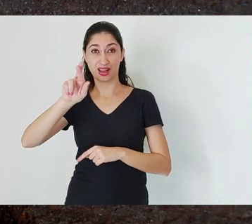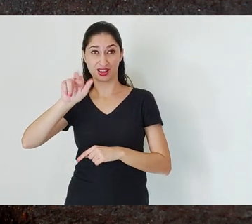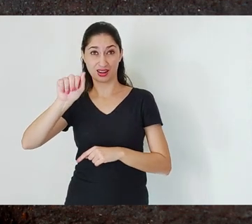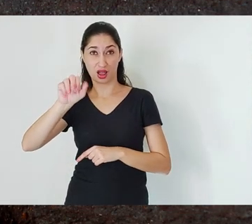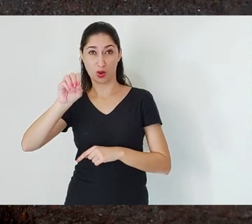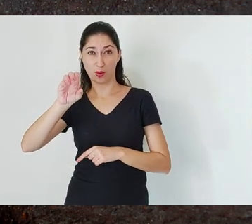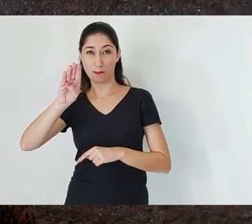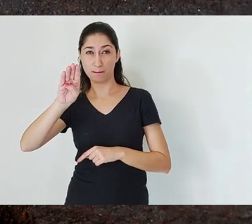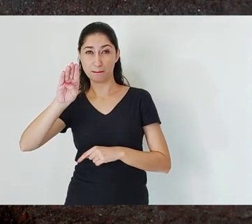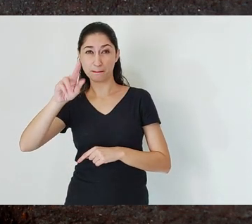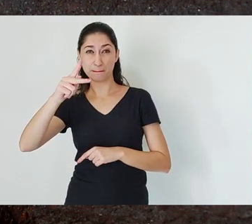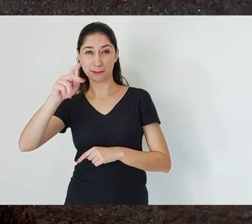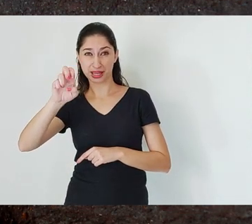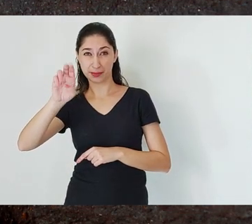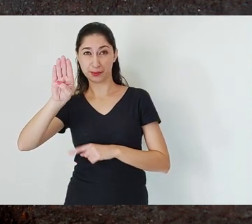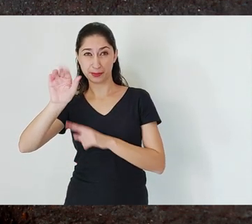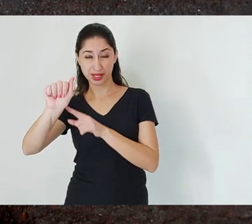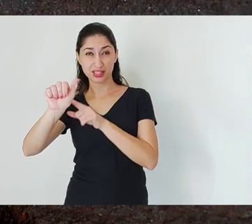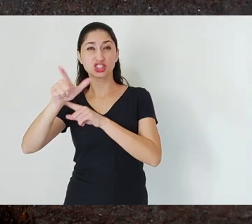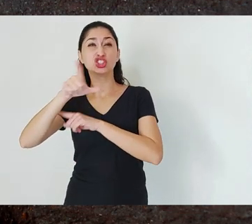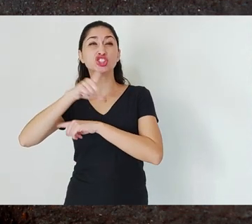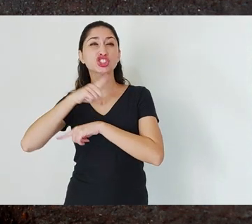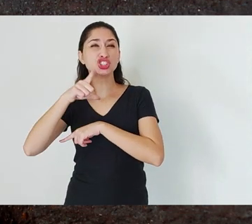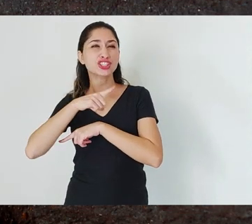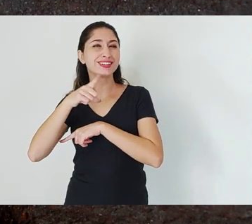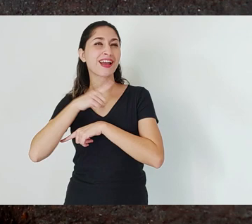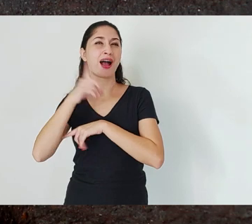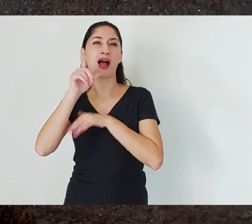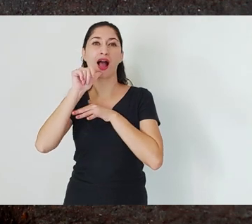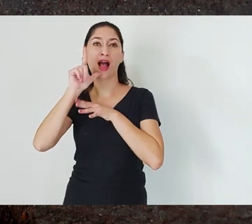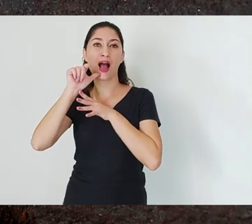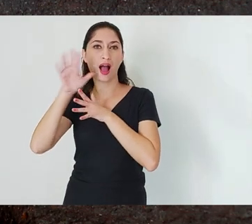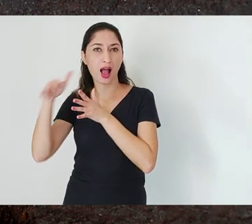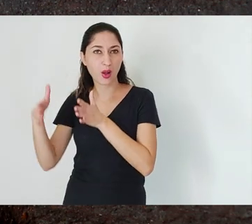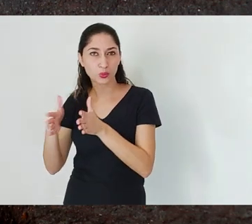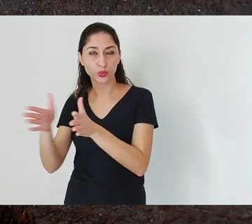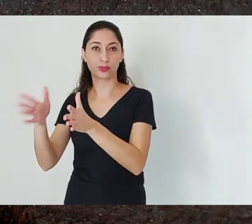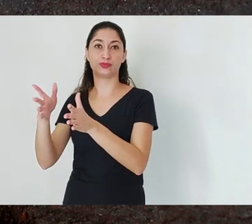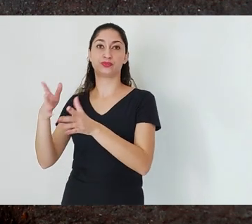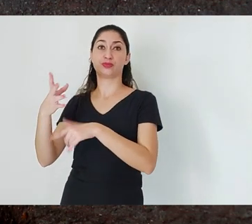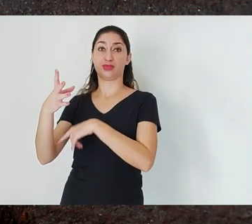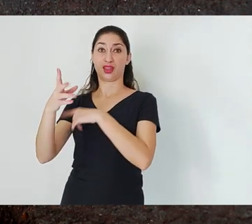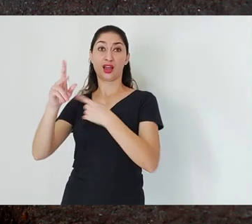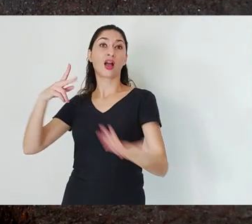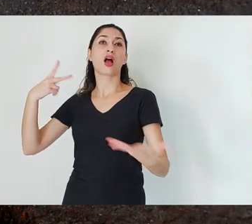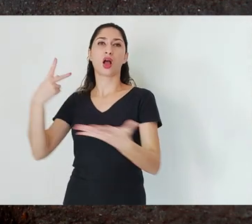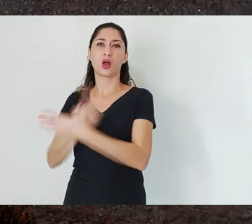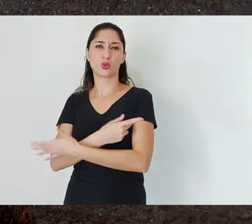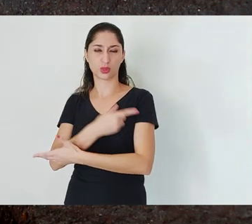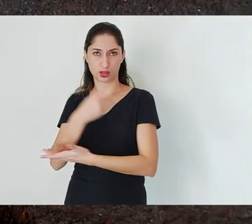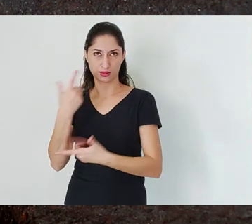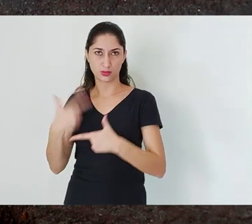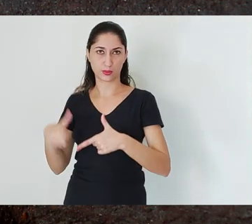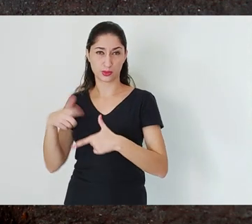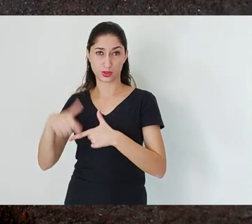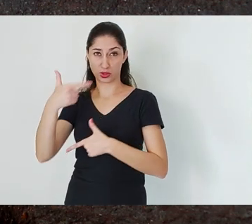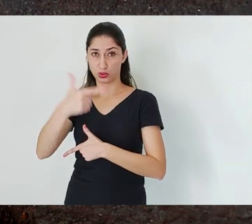After the 2014 water crisis, COPASA decided to create create a fourth pumping station